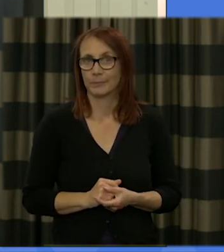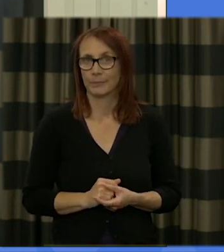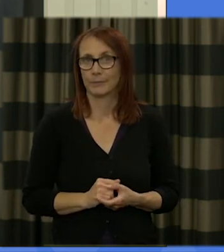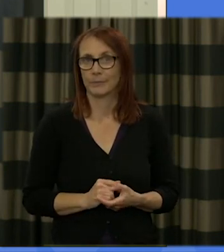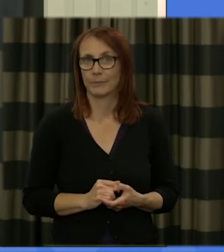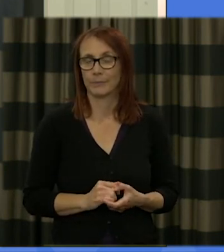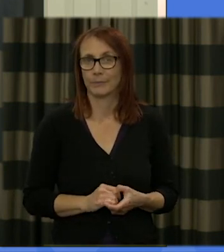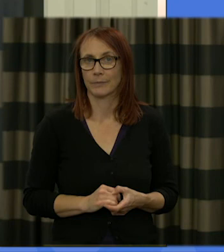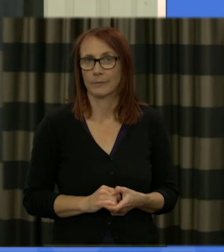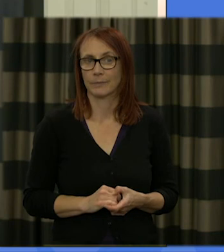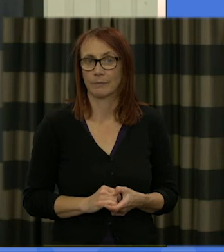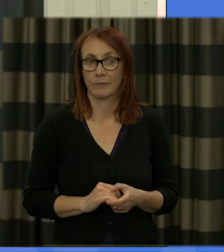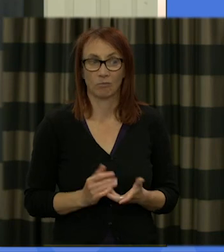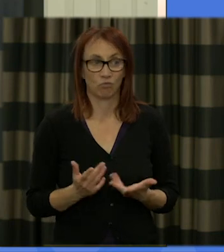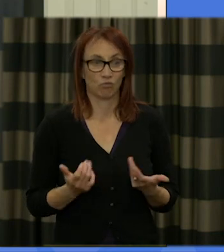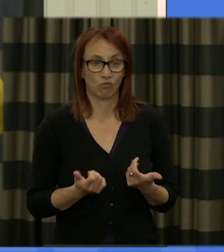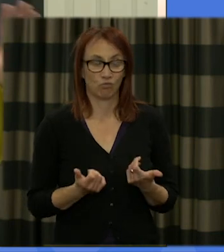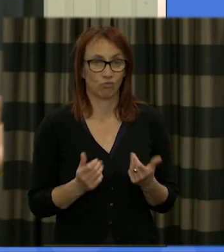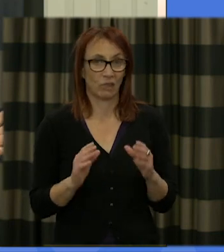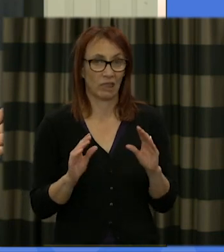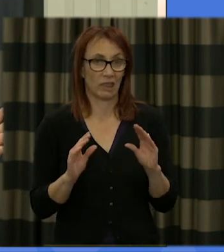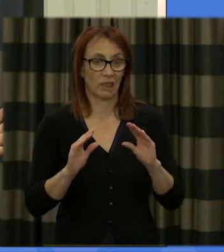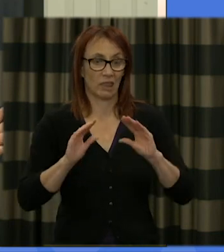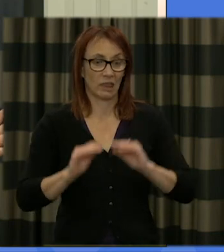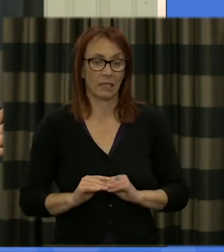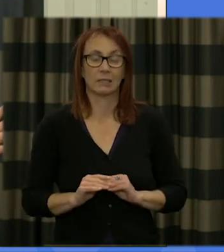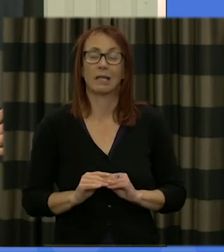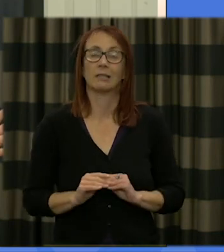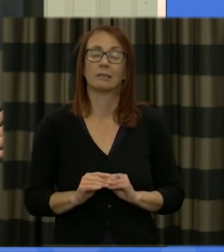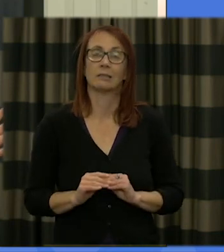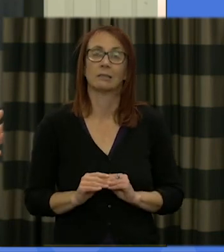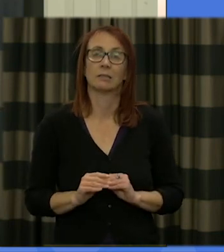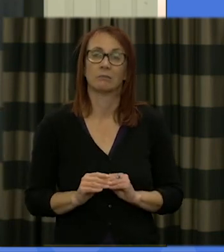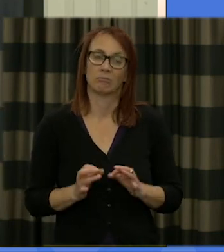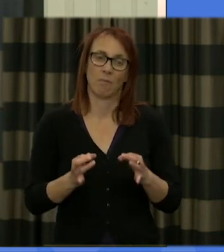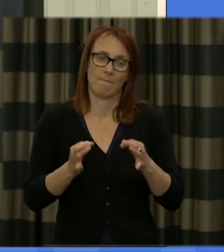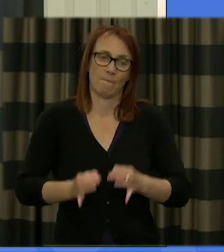so that's it really that's wrapping up most of the kind of formal information